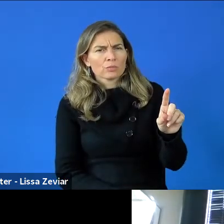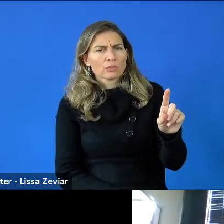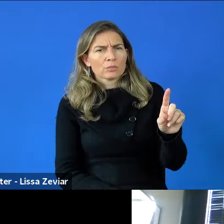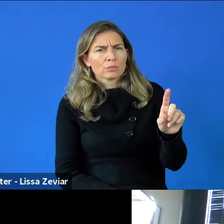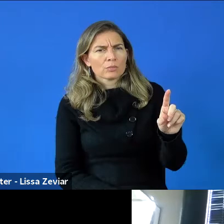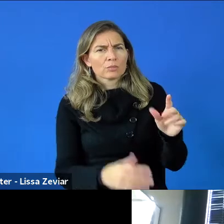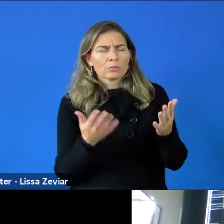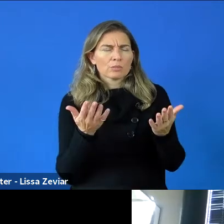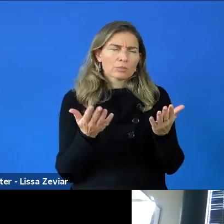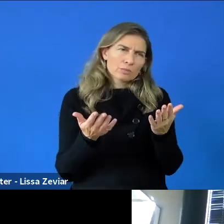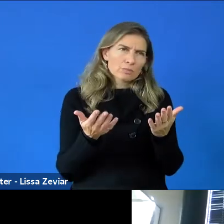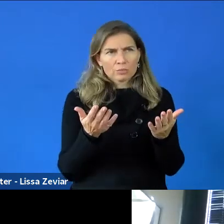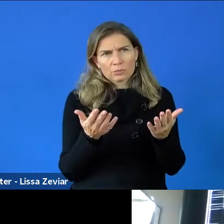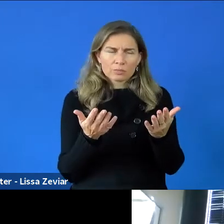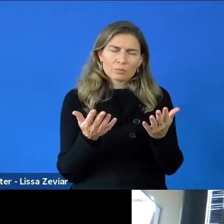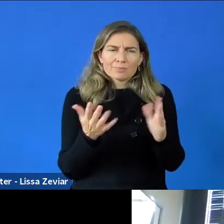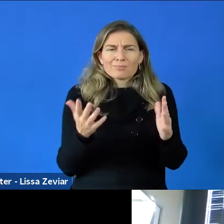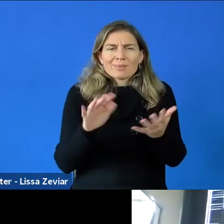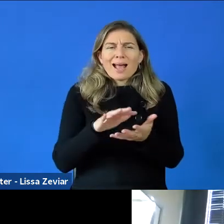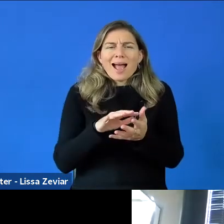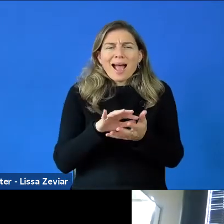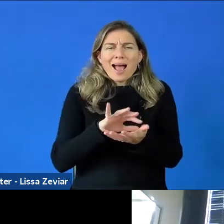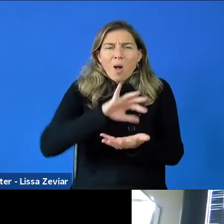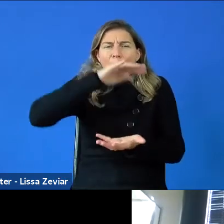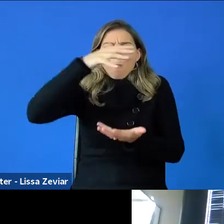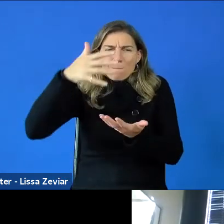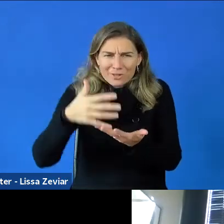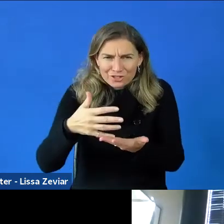that these projects should have or the current projects have.